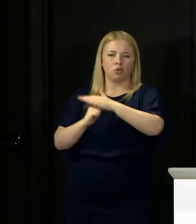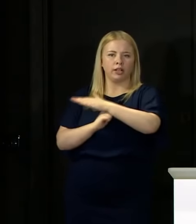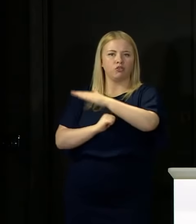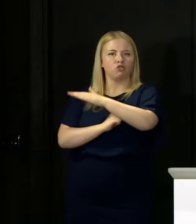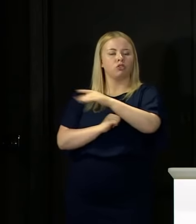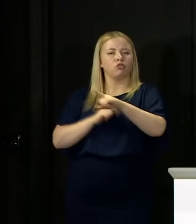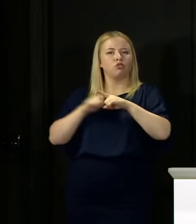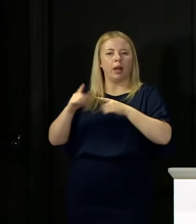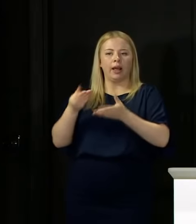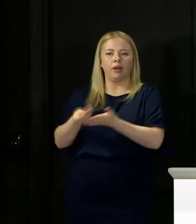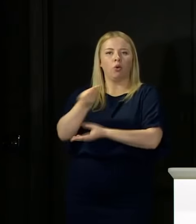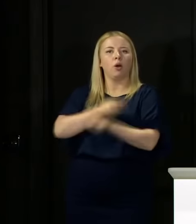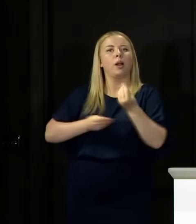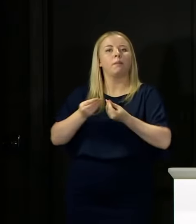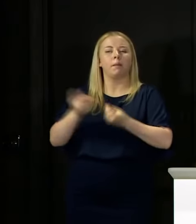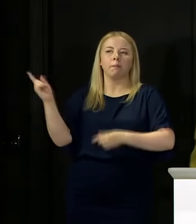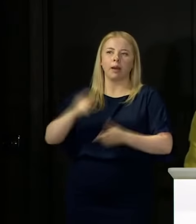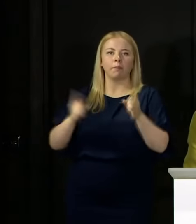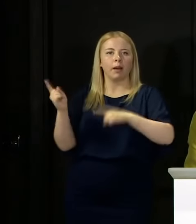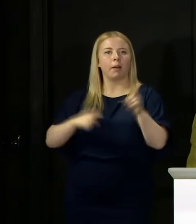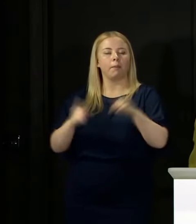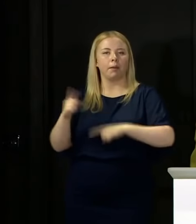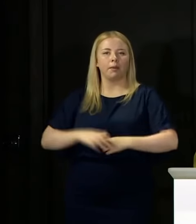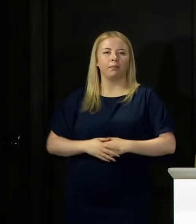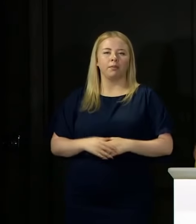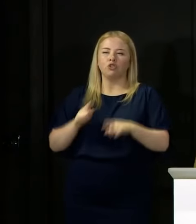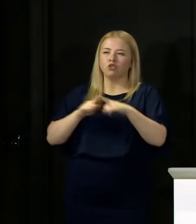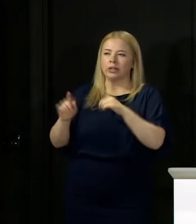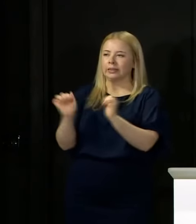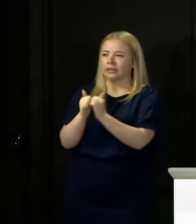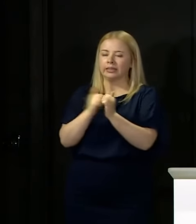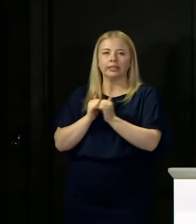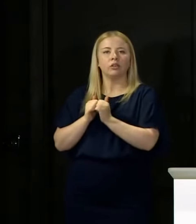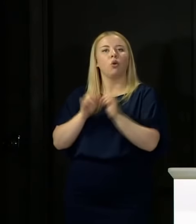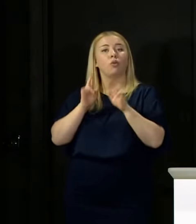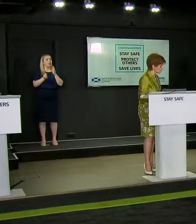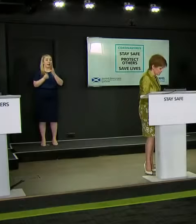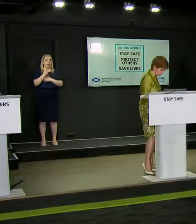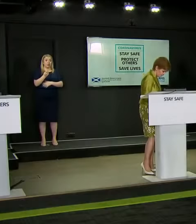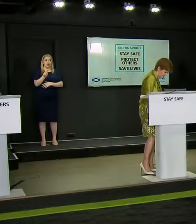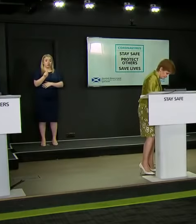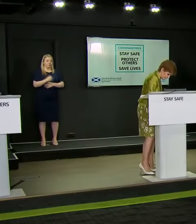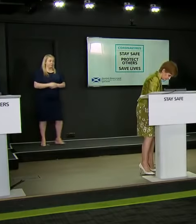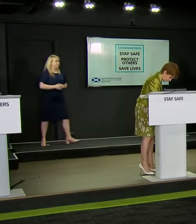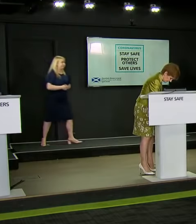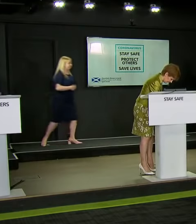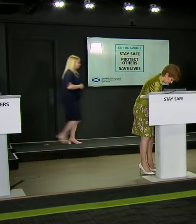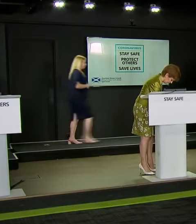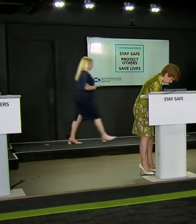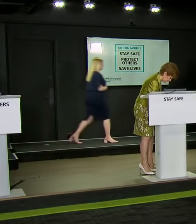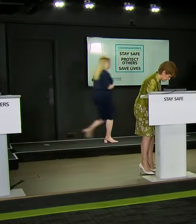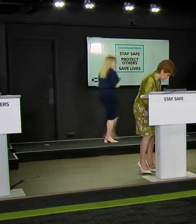So that is what we are seeking to get agreement on, and hopefully will happen soon. John. Thanks, First Minister.